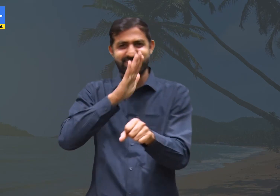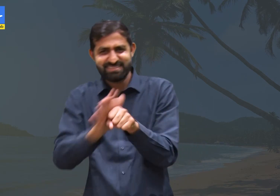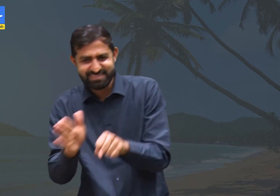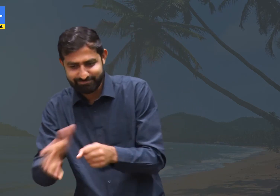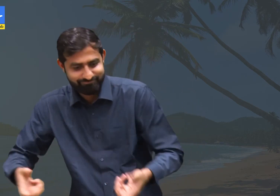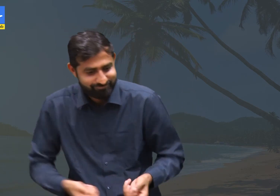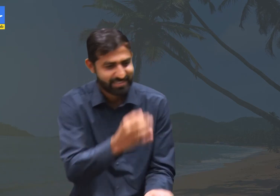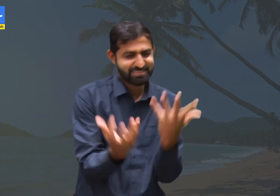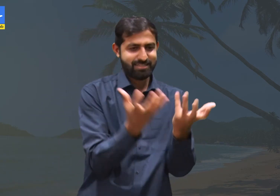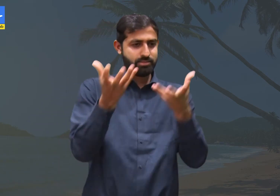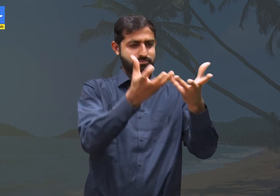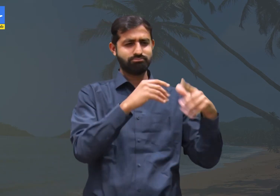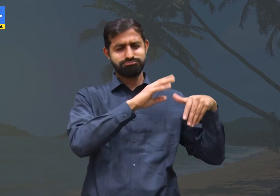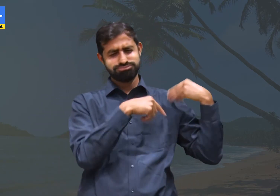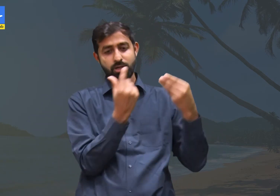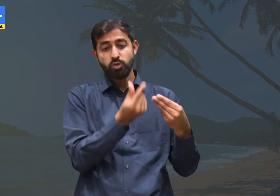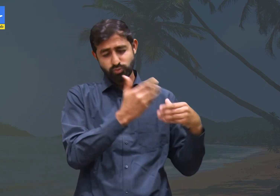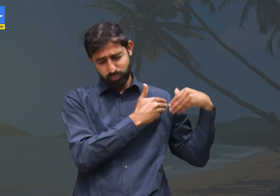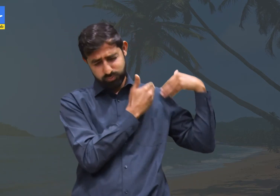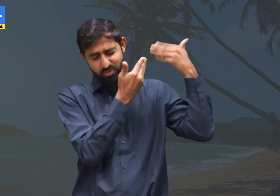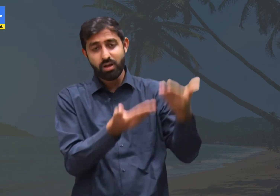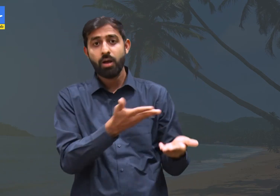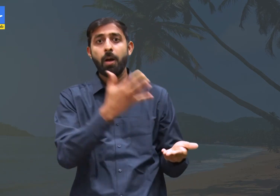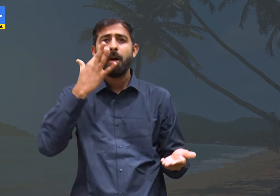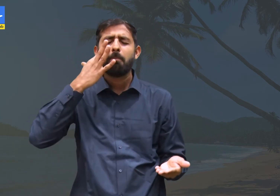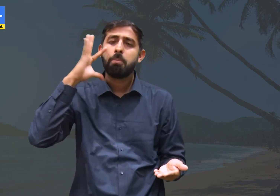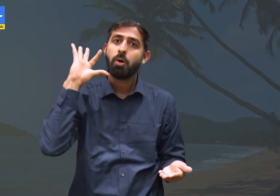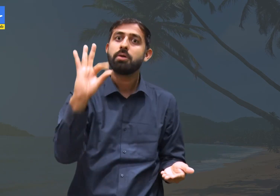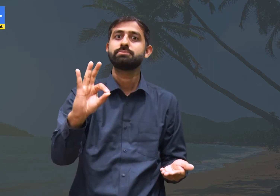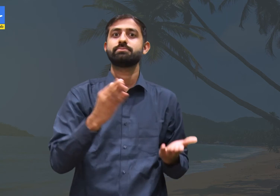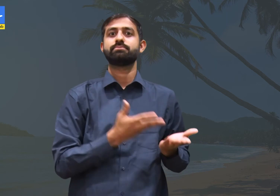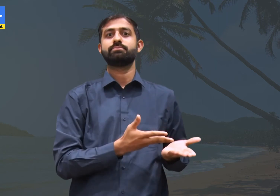by many people were very important part of the villages.